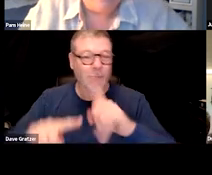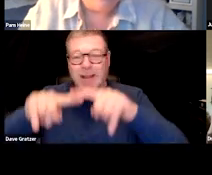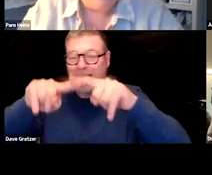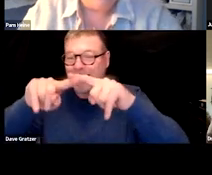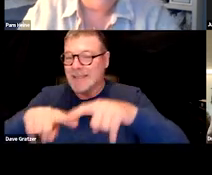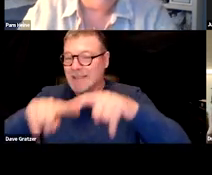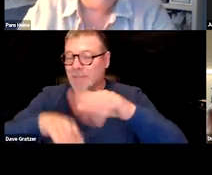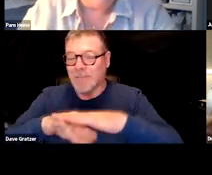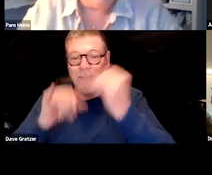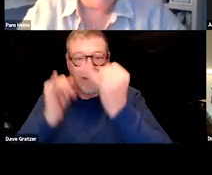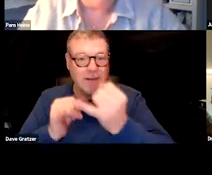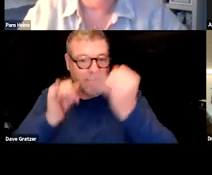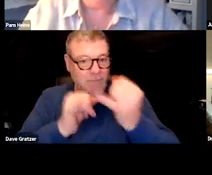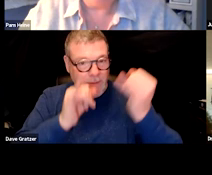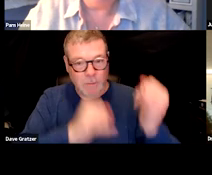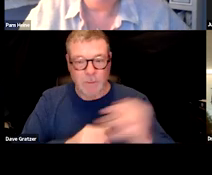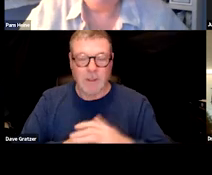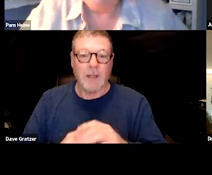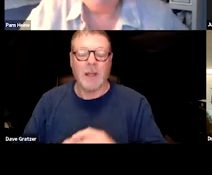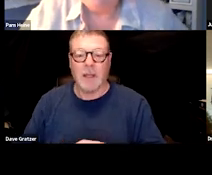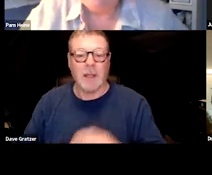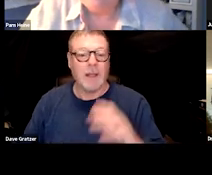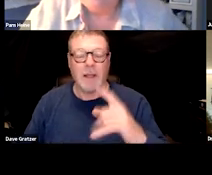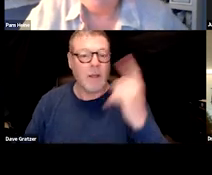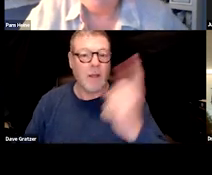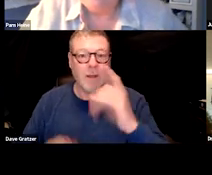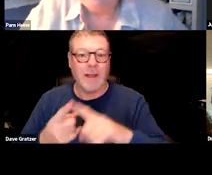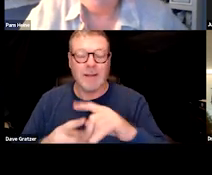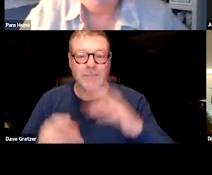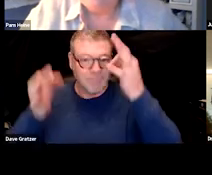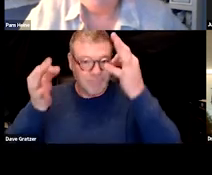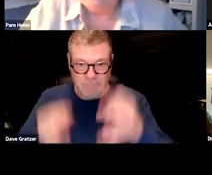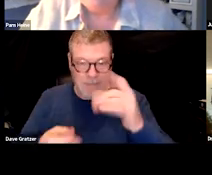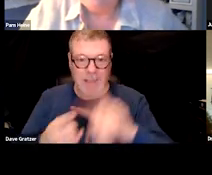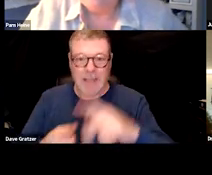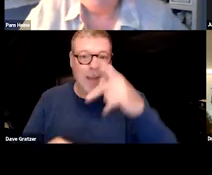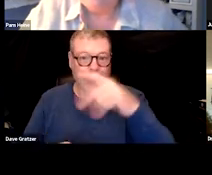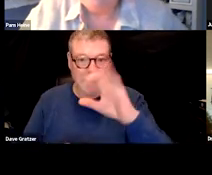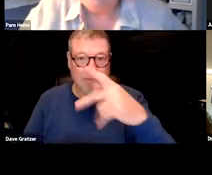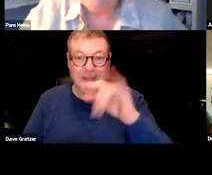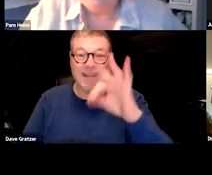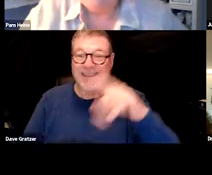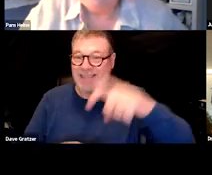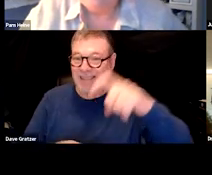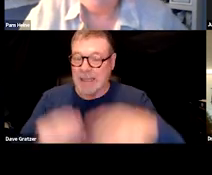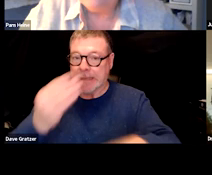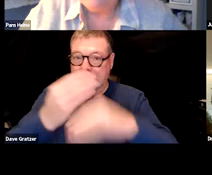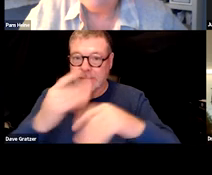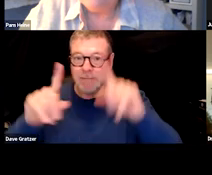I mean it would be definitely something that, that would be a question that I would pass off to the MC is if we needed any more additional specialized testing.